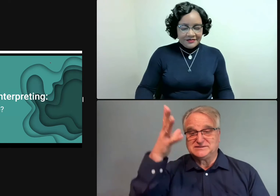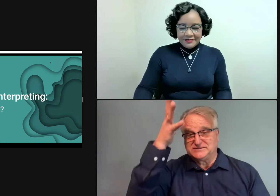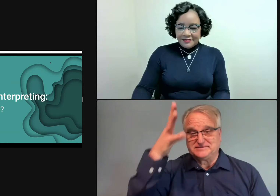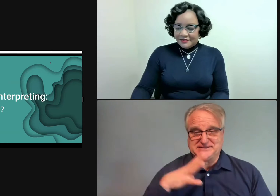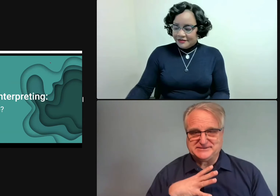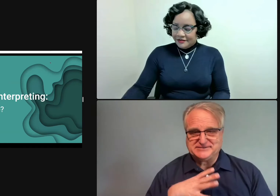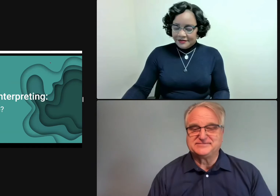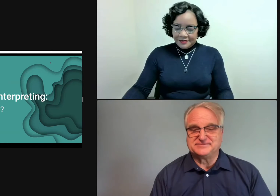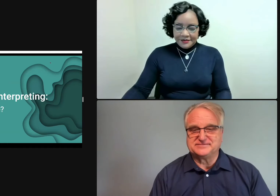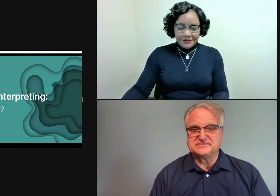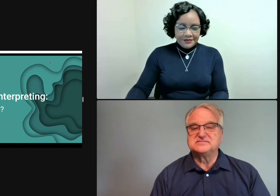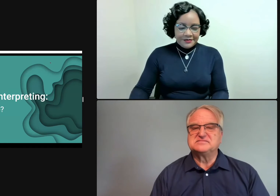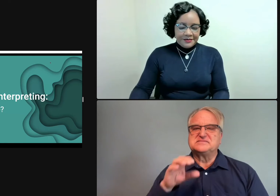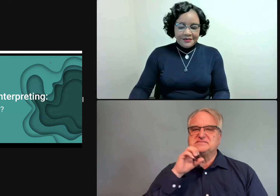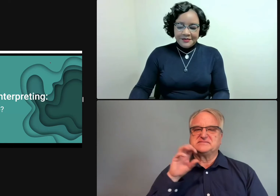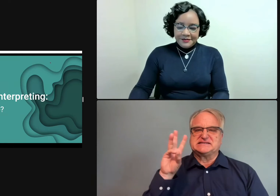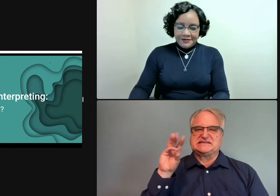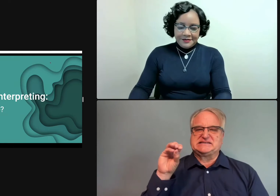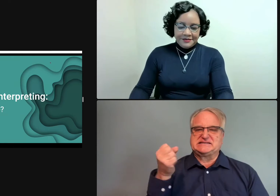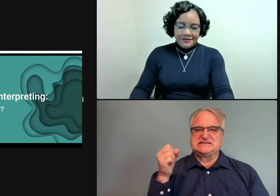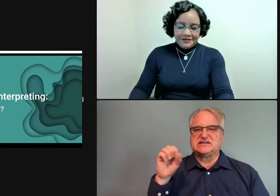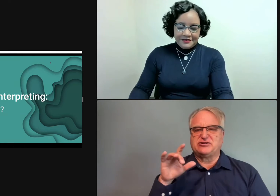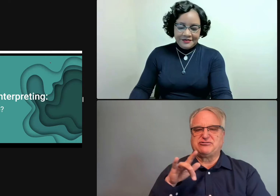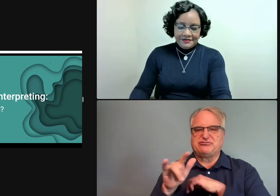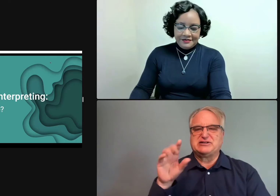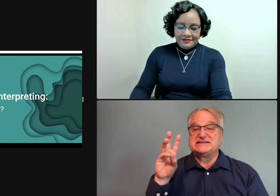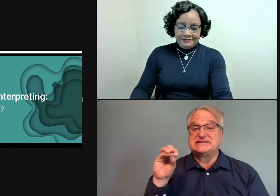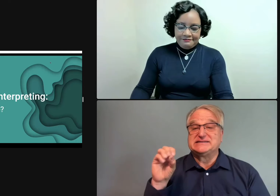And to give a visual description of myself, I'm a white man in his early 60s.